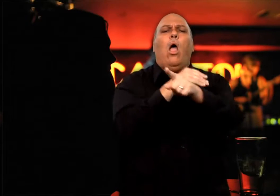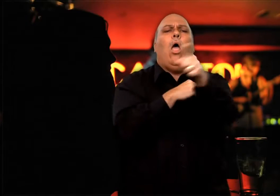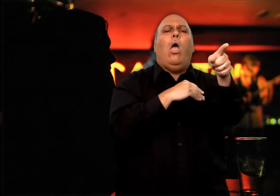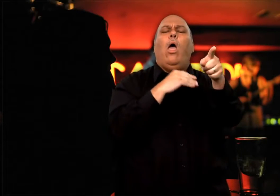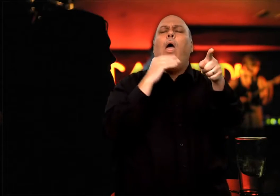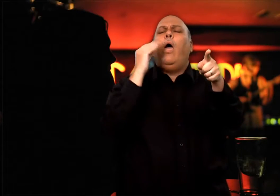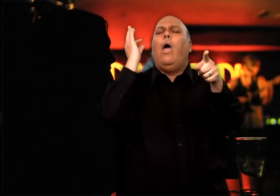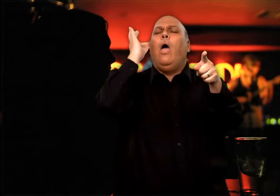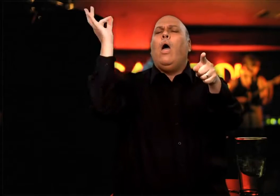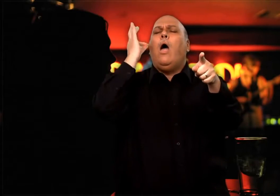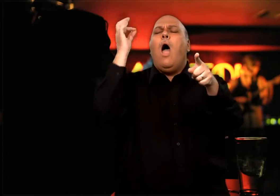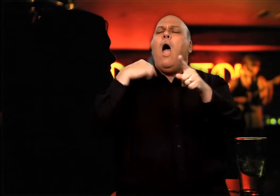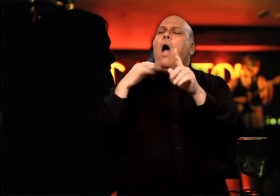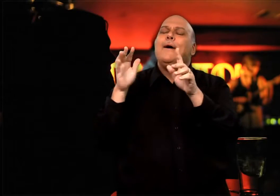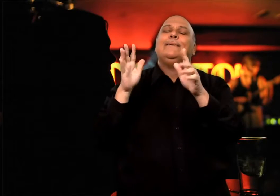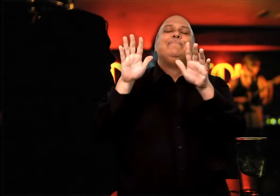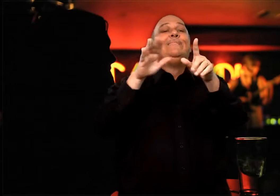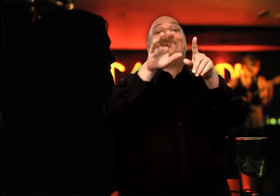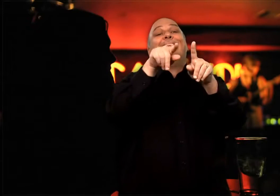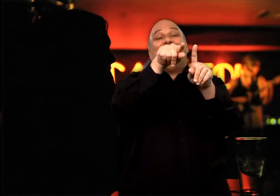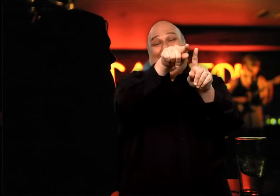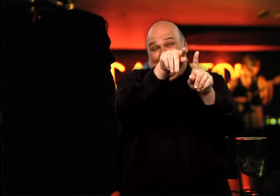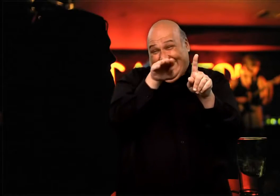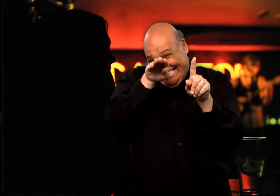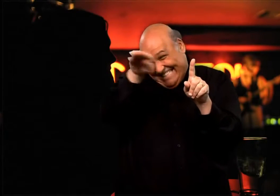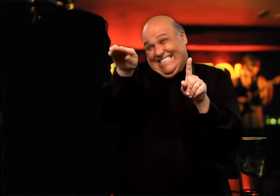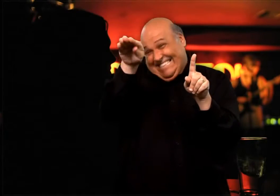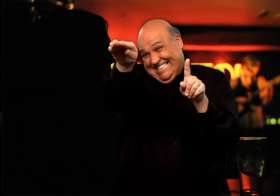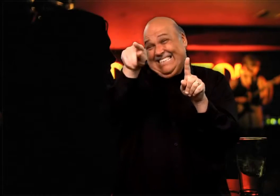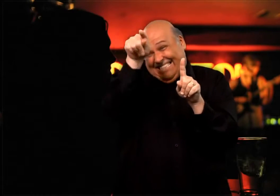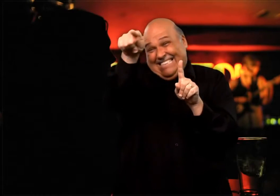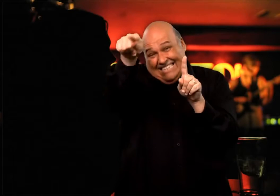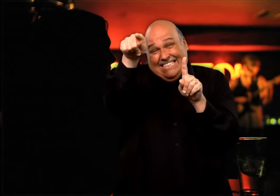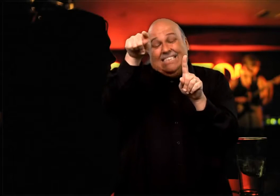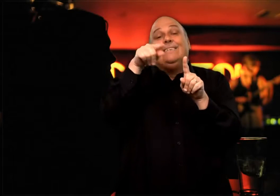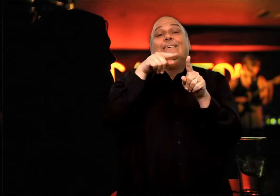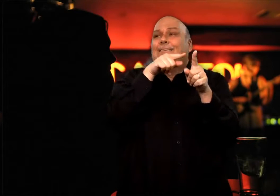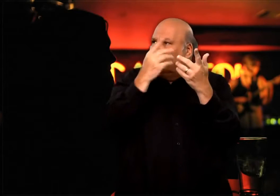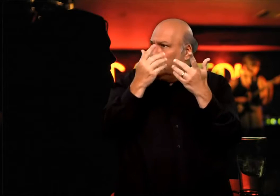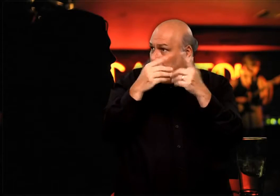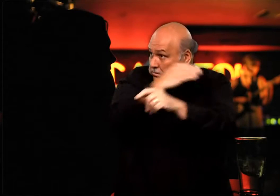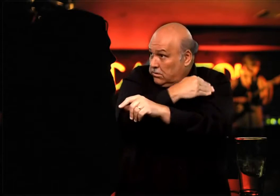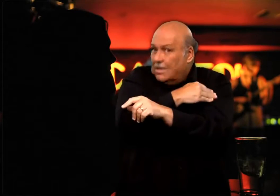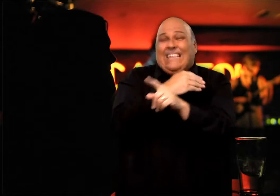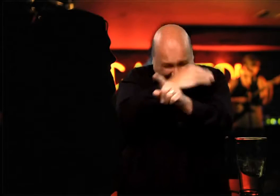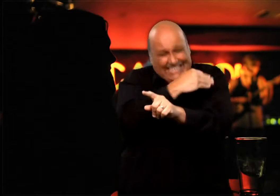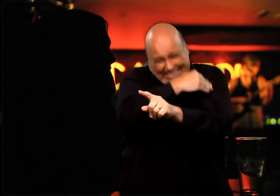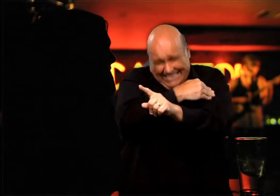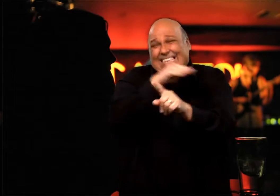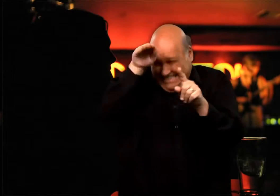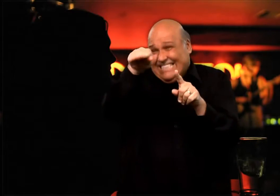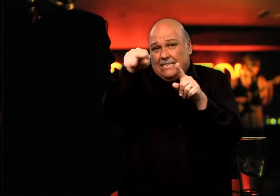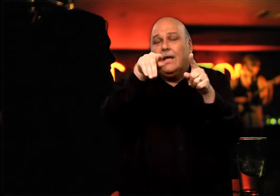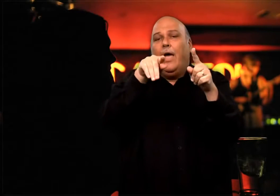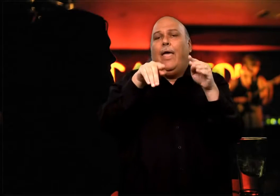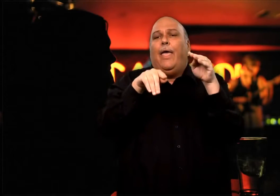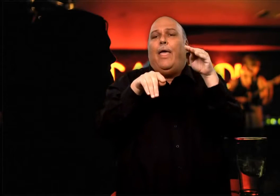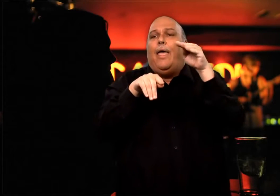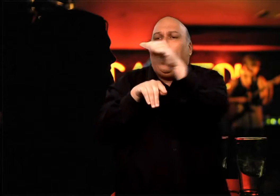him but in front of him! He looked around pointing his finger at several heads trying to follow my direction. Once he aimed towards Blair, I nodded, yes. Finally,